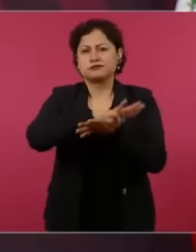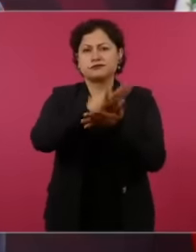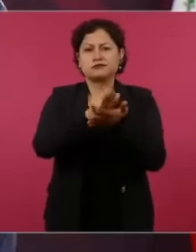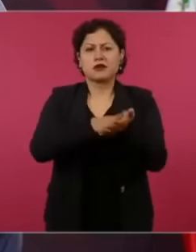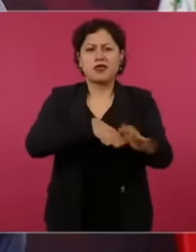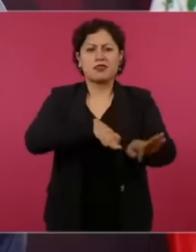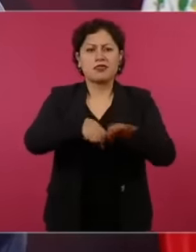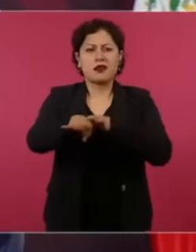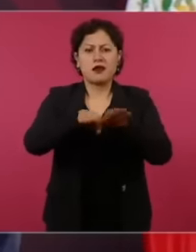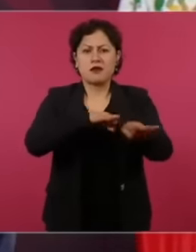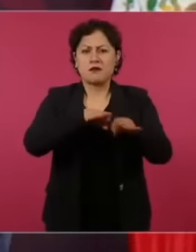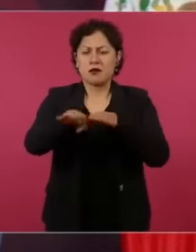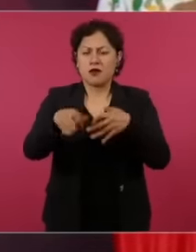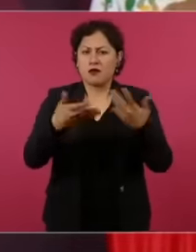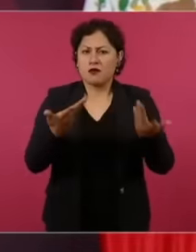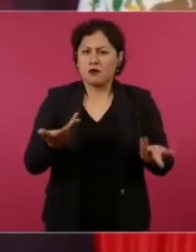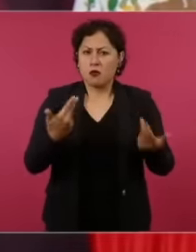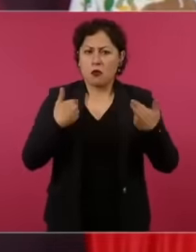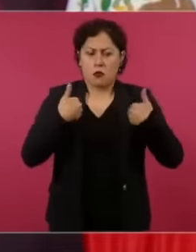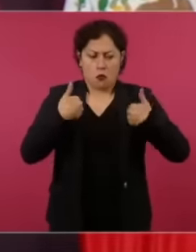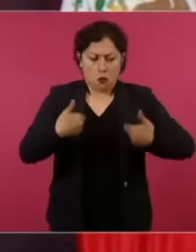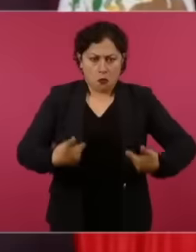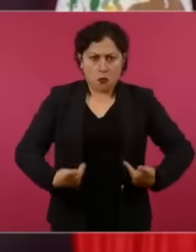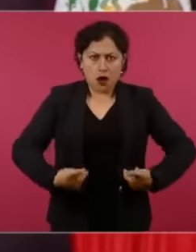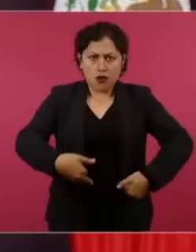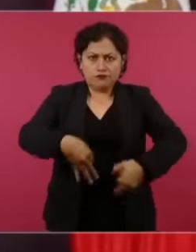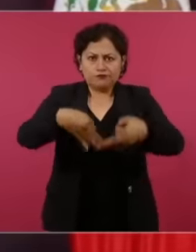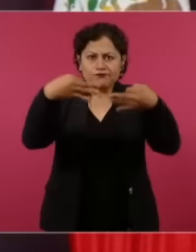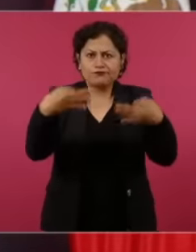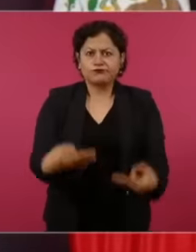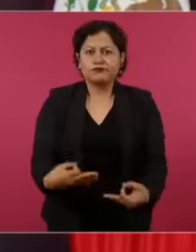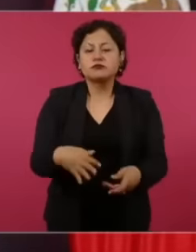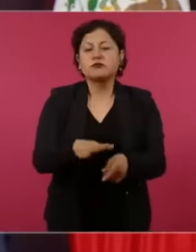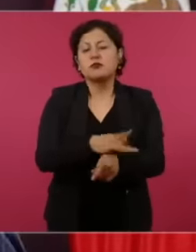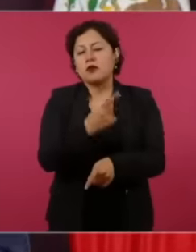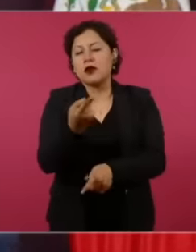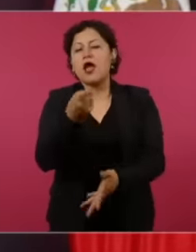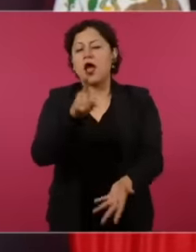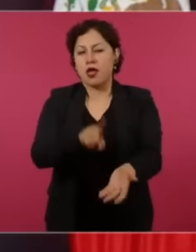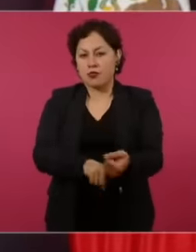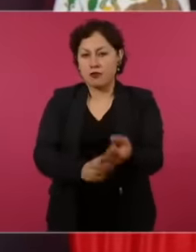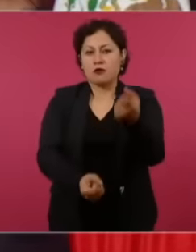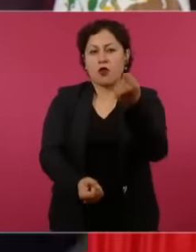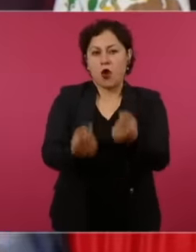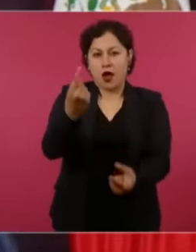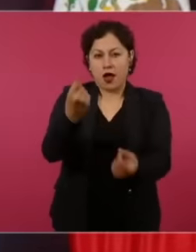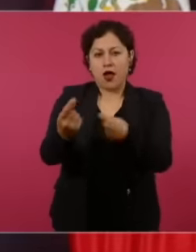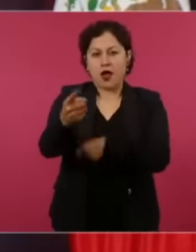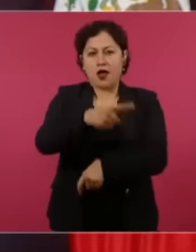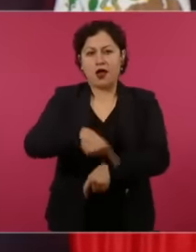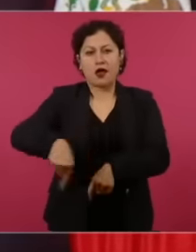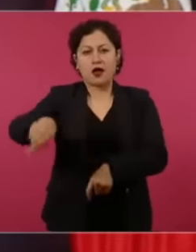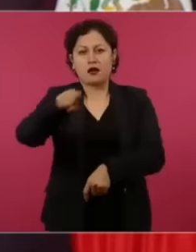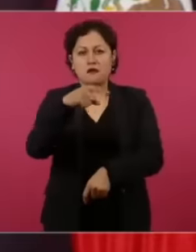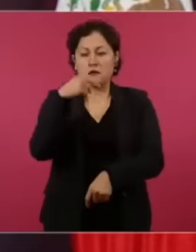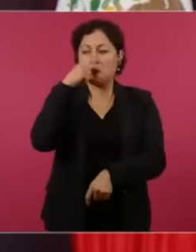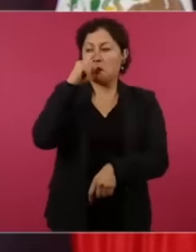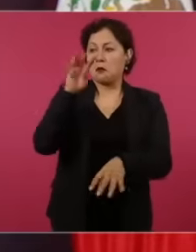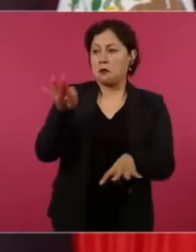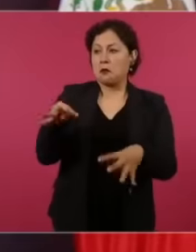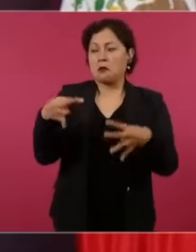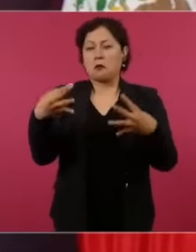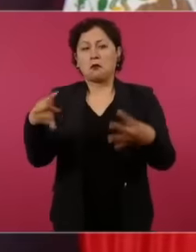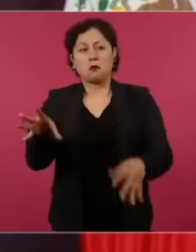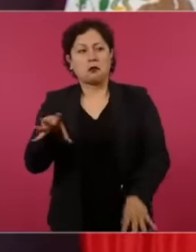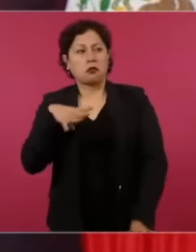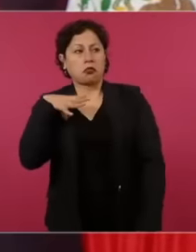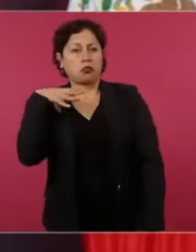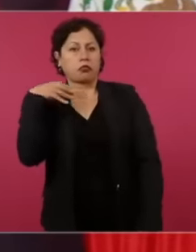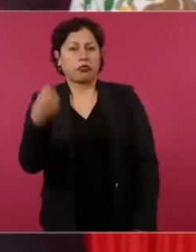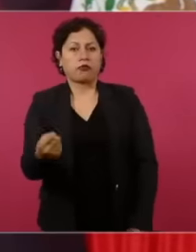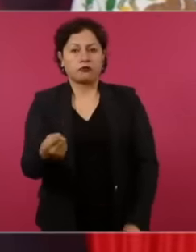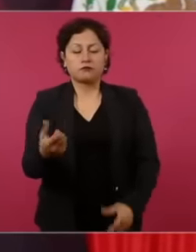mercenary slanderous journalists, and all journalism is a